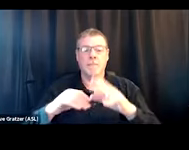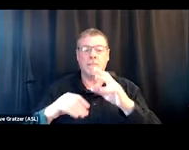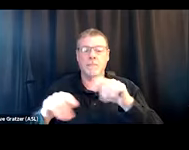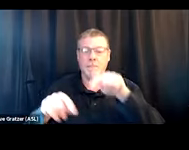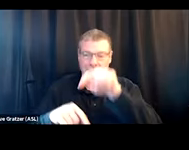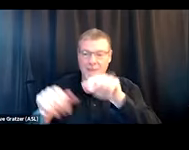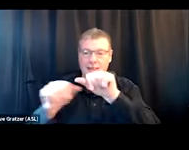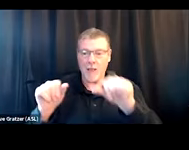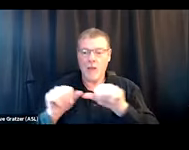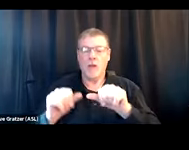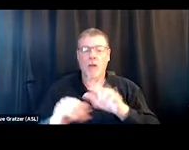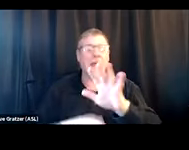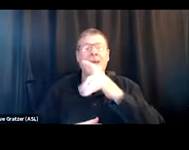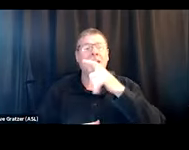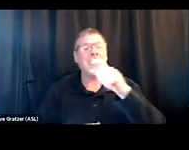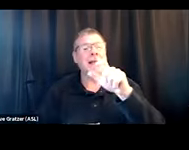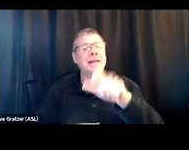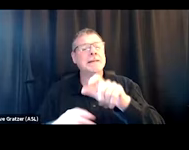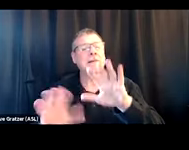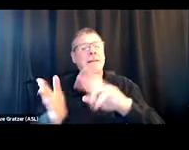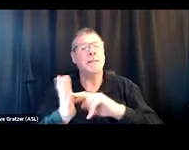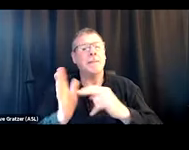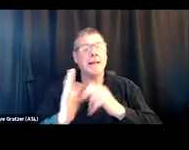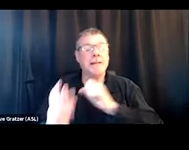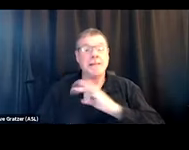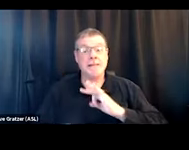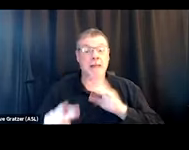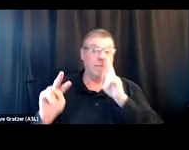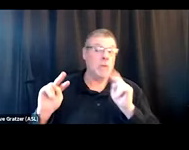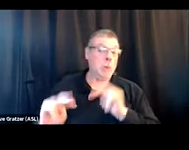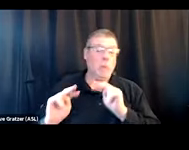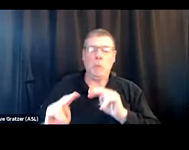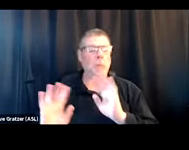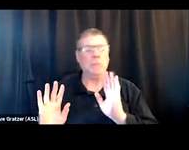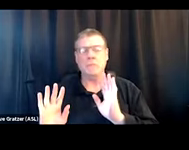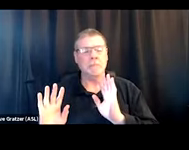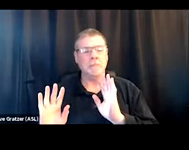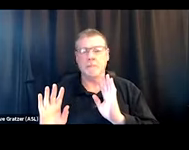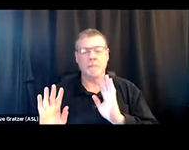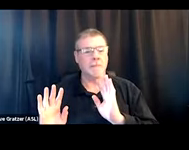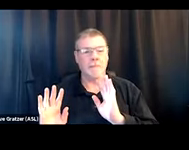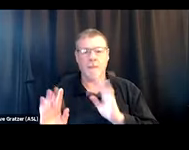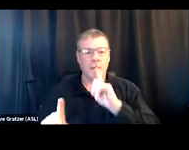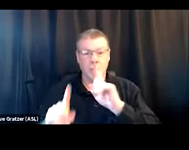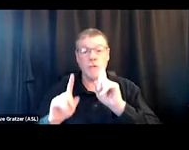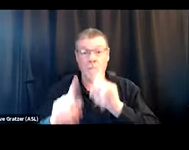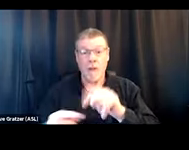You have it not necessarily in a place where, like, staff are keeping close watch in case someone, again, is responding to that stigma,